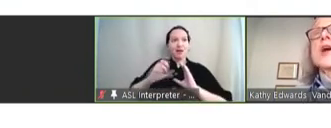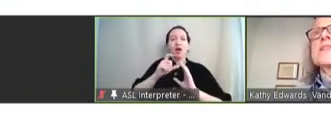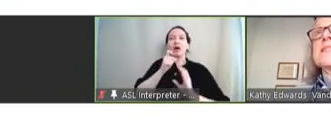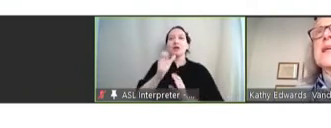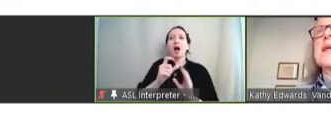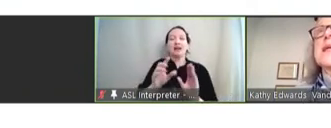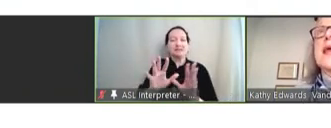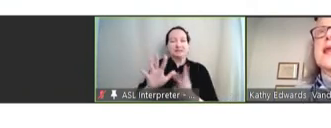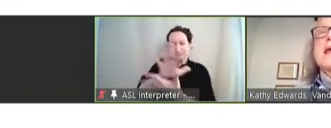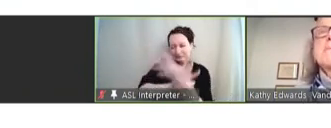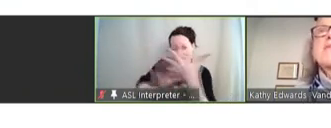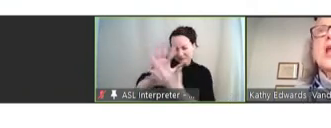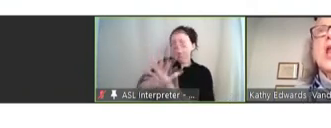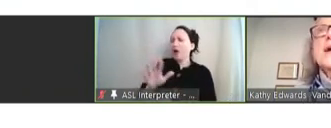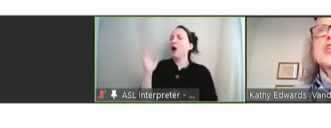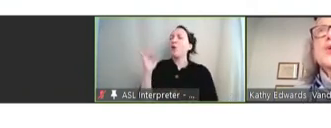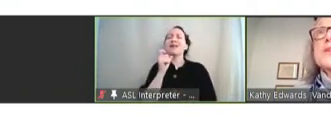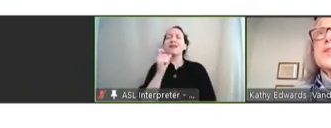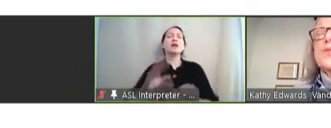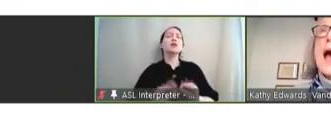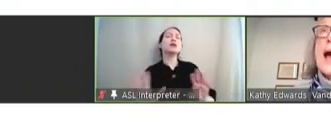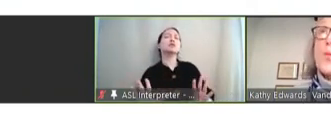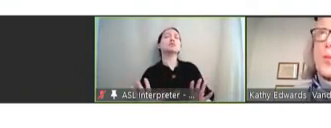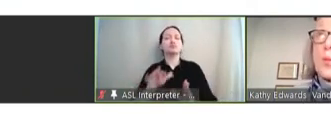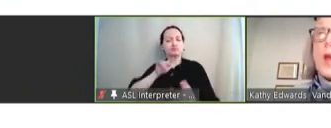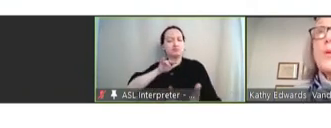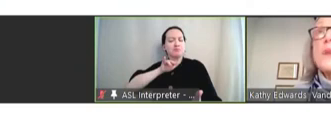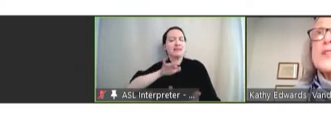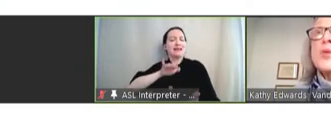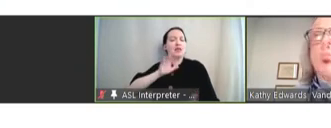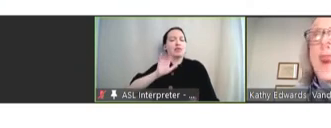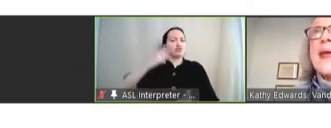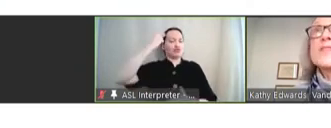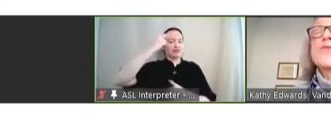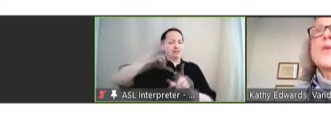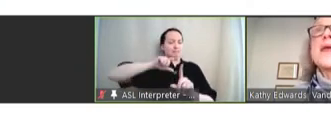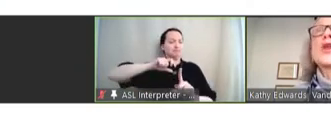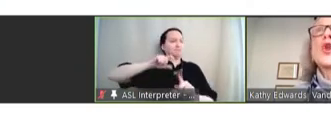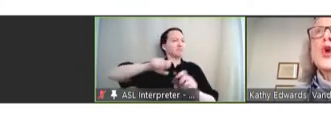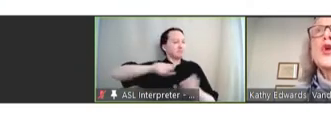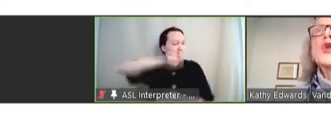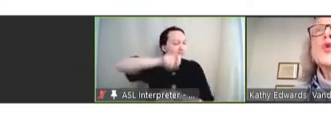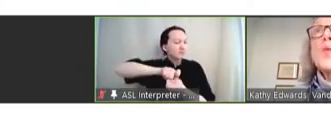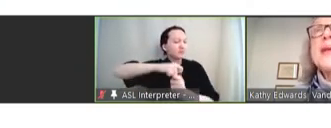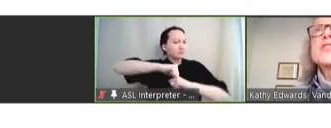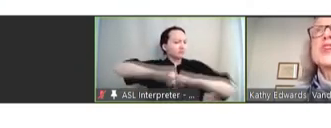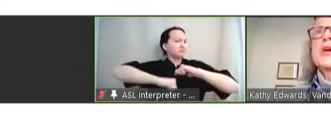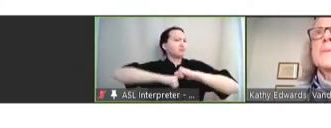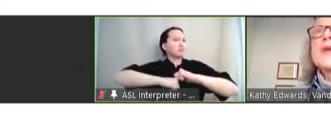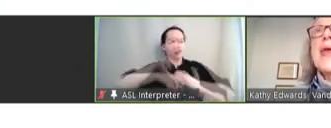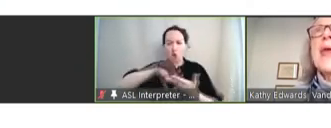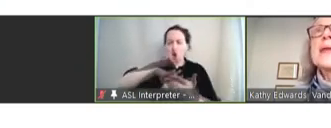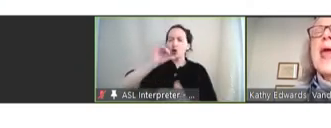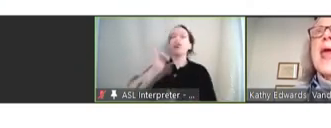are studied in a methodologic, rigid way so that we can learn new ways to communicate.